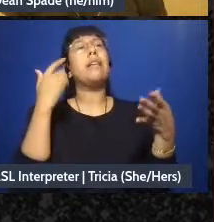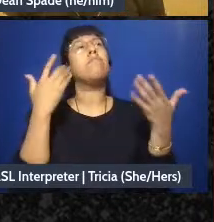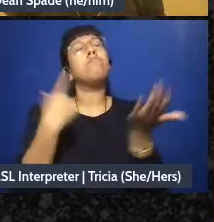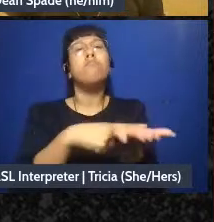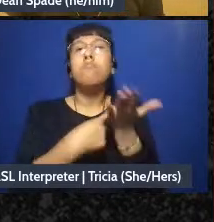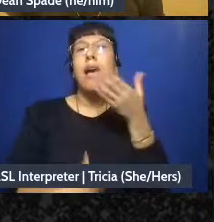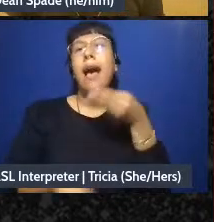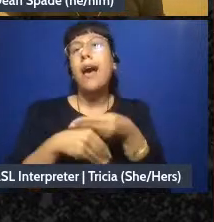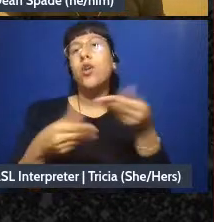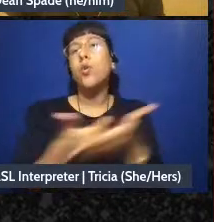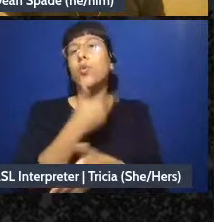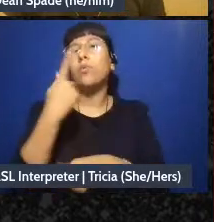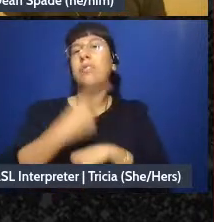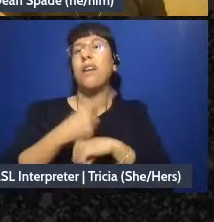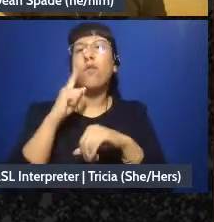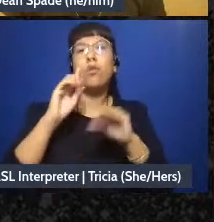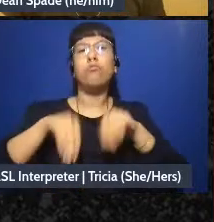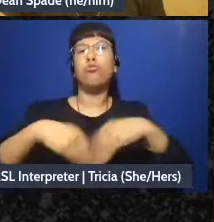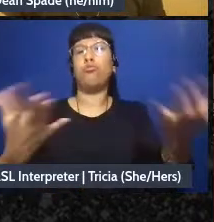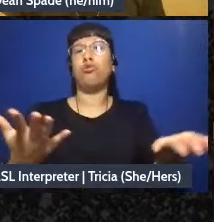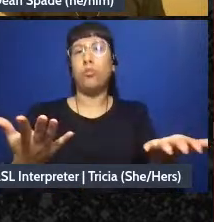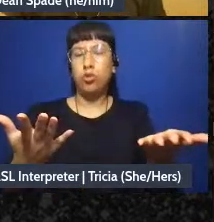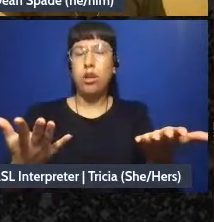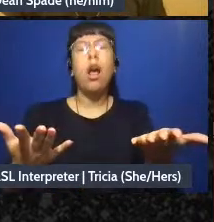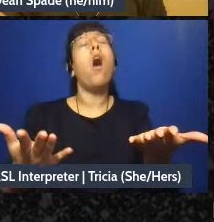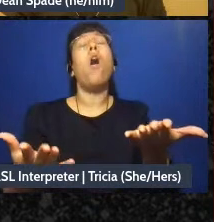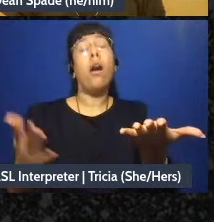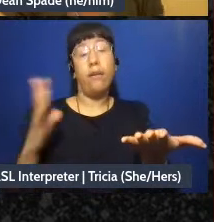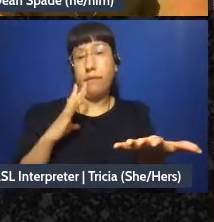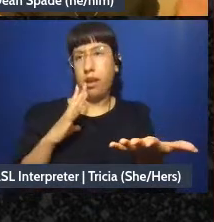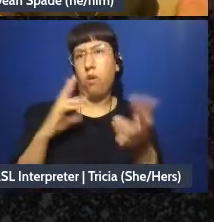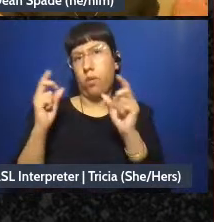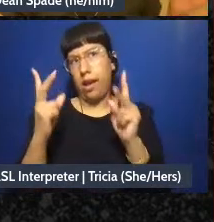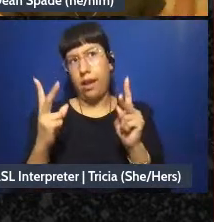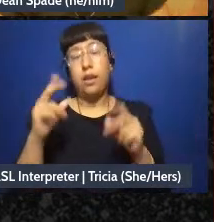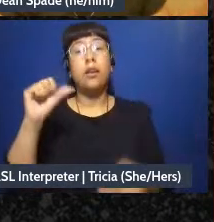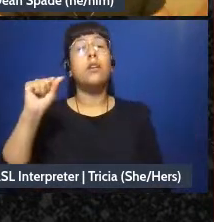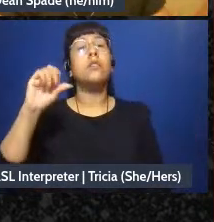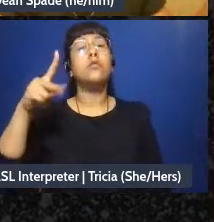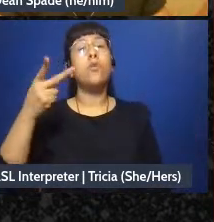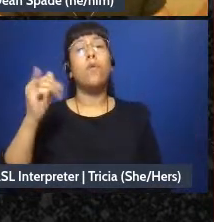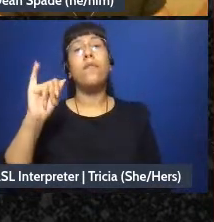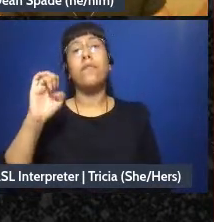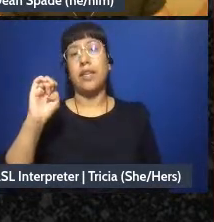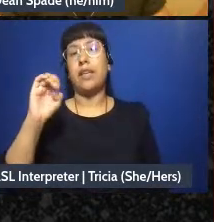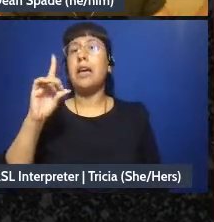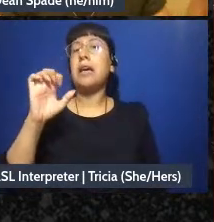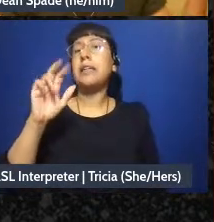for distribution, and then we said okay you know Sophie and Dean are going to go-go on and make,